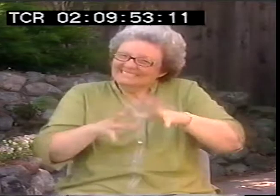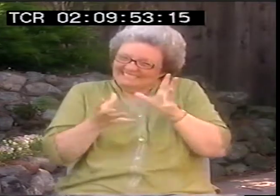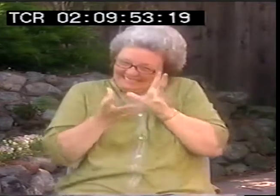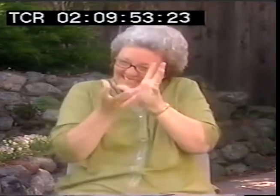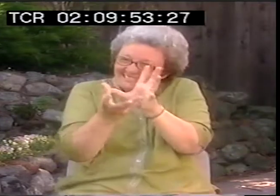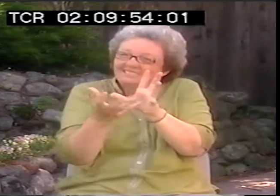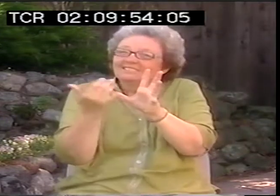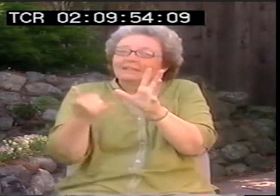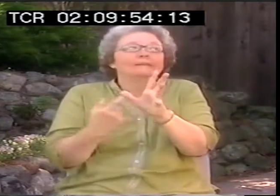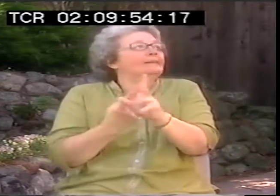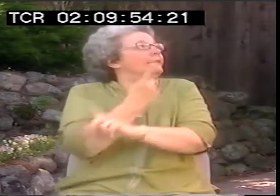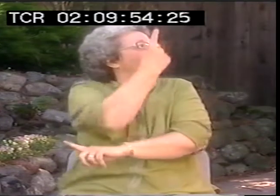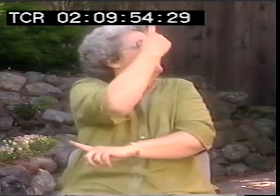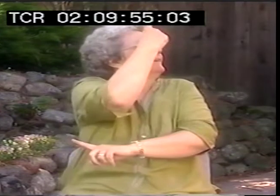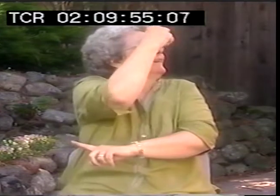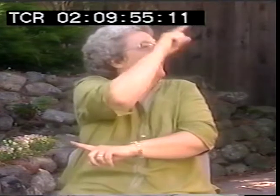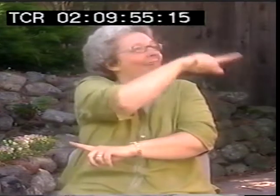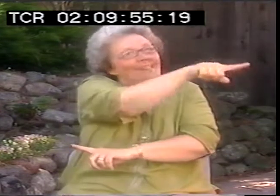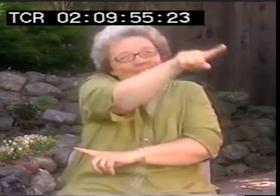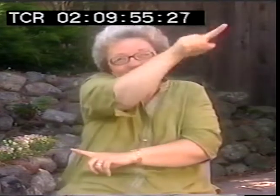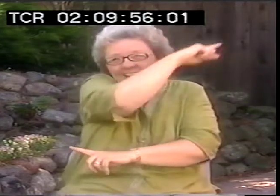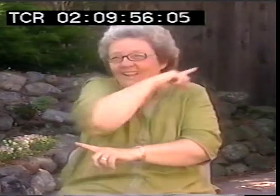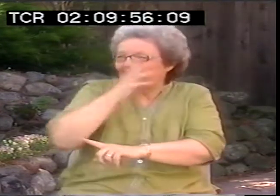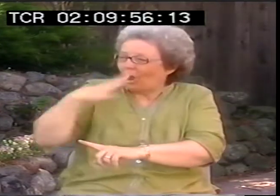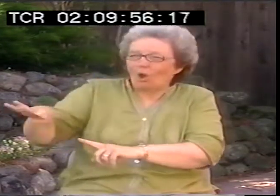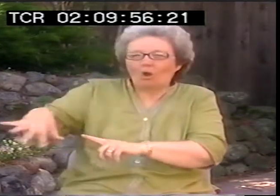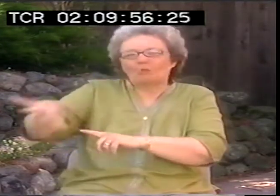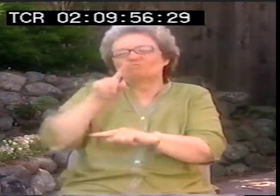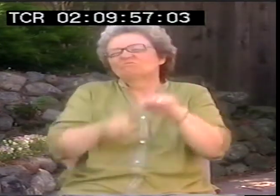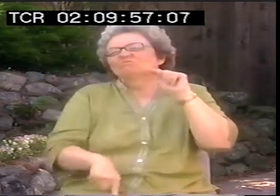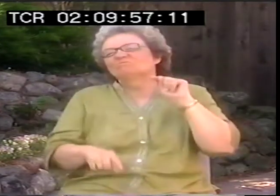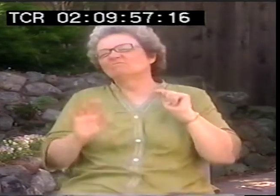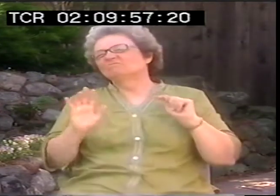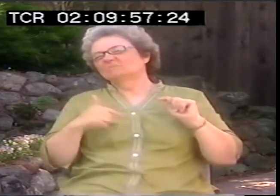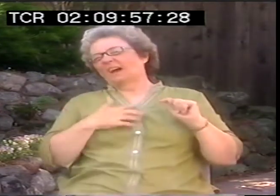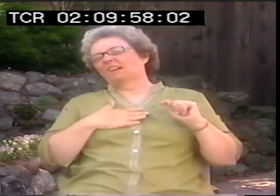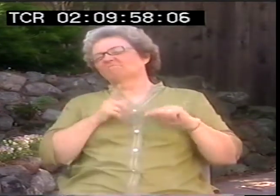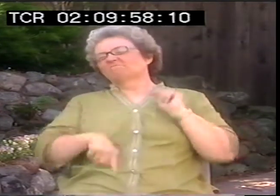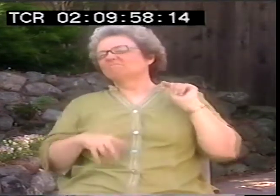to talk about that deals with my community, and not go off into the ozone talking about other things.